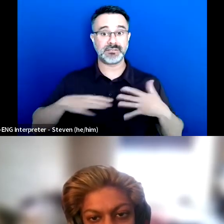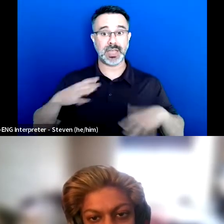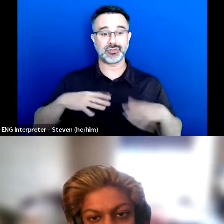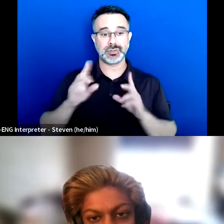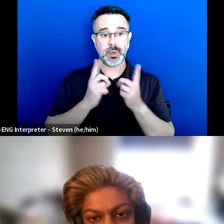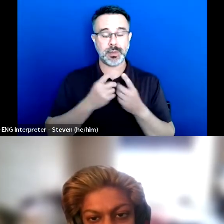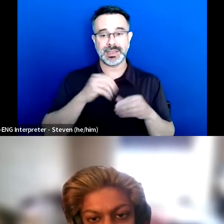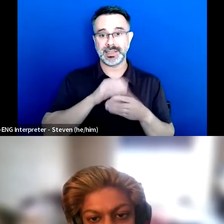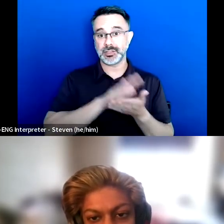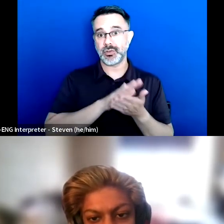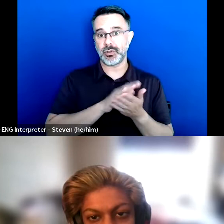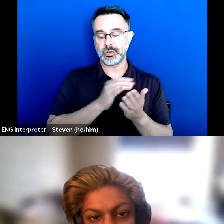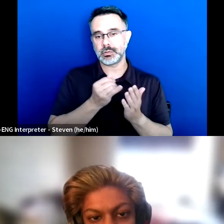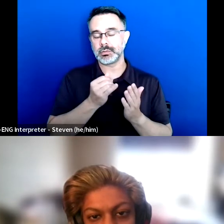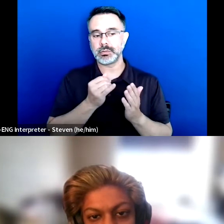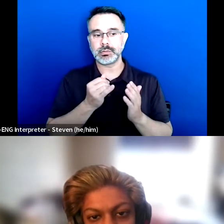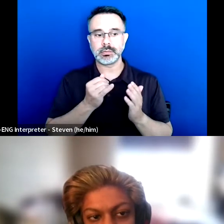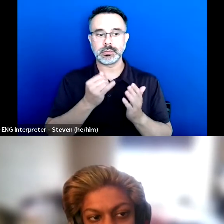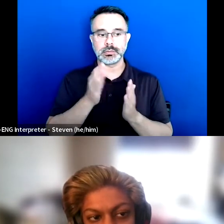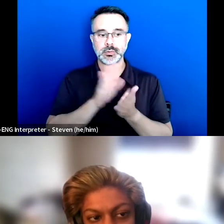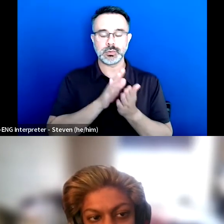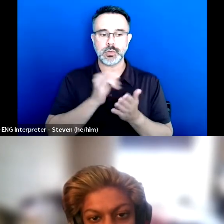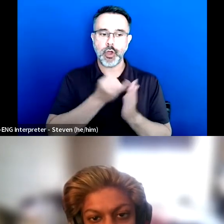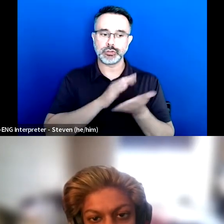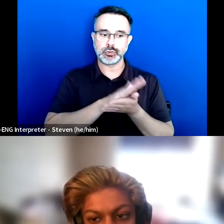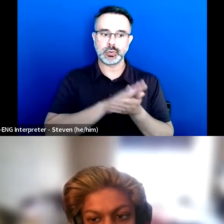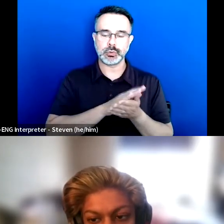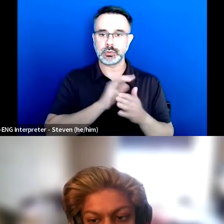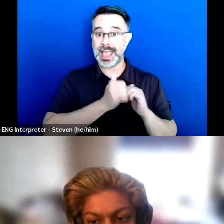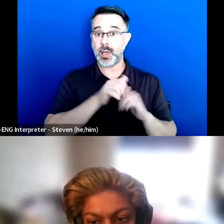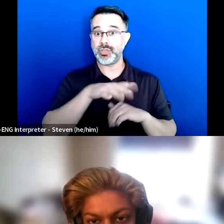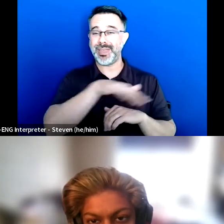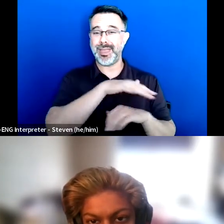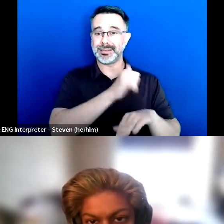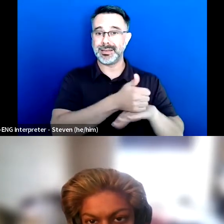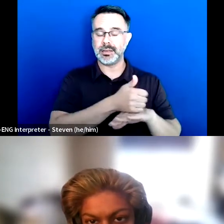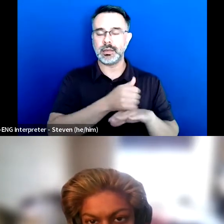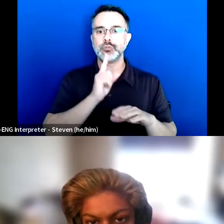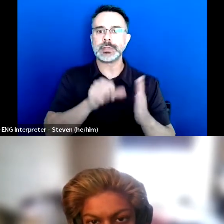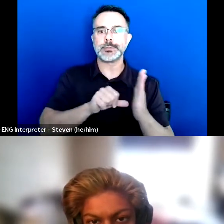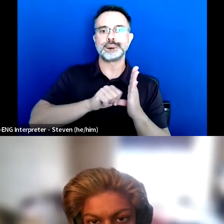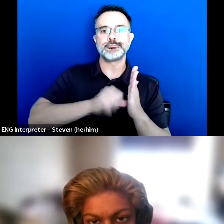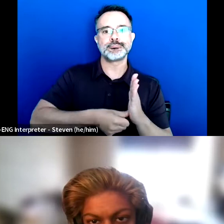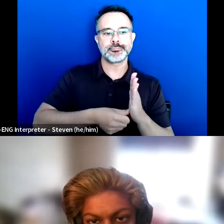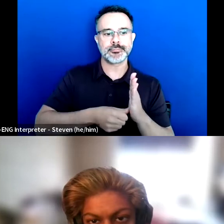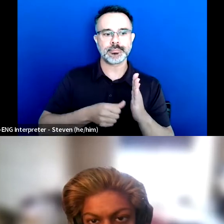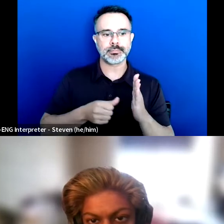of the art Institute was set up in a way where they were highlighting the burnout culture